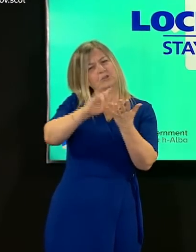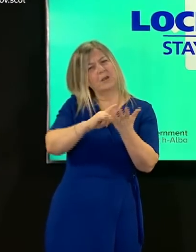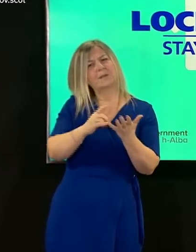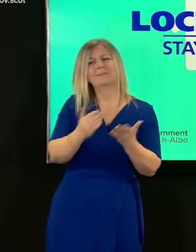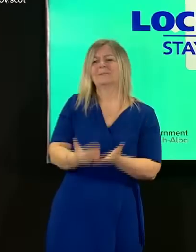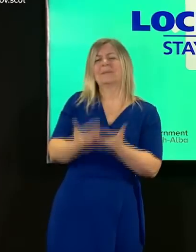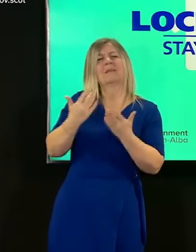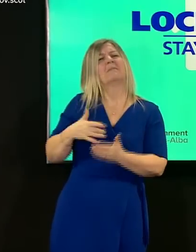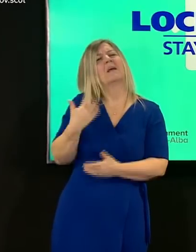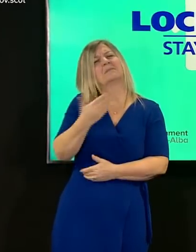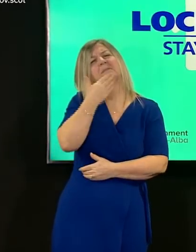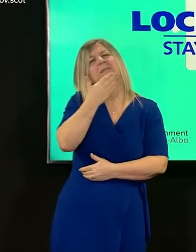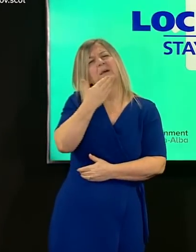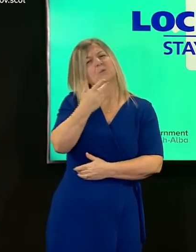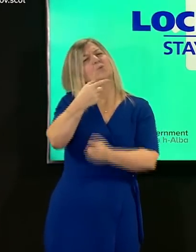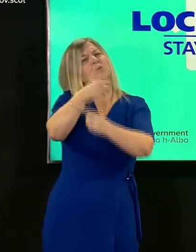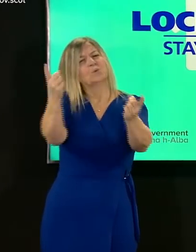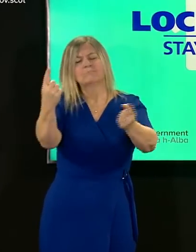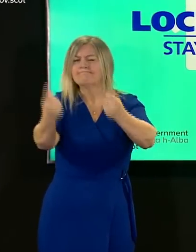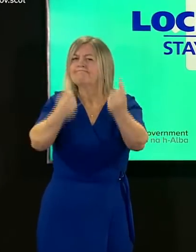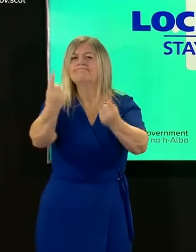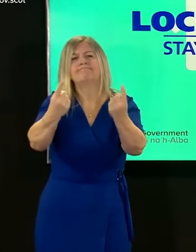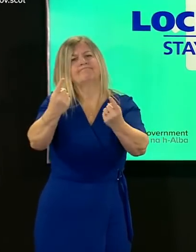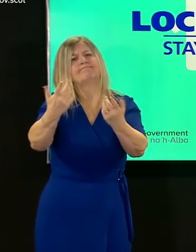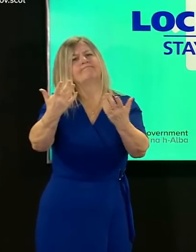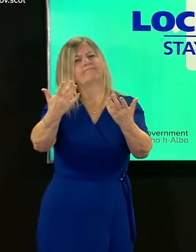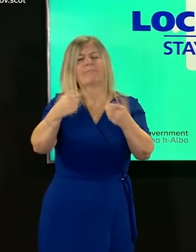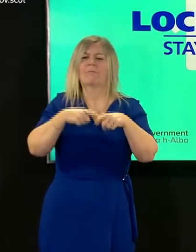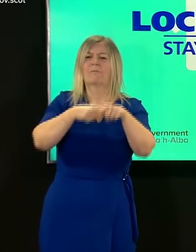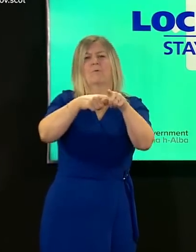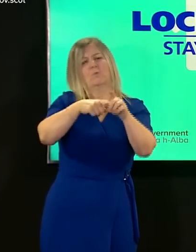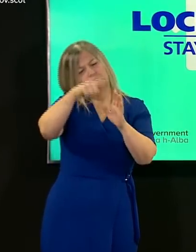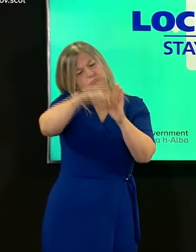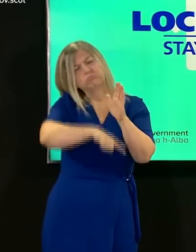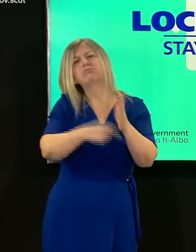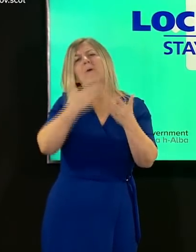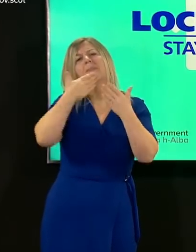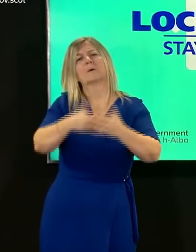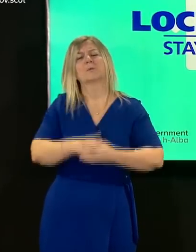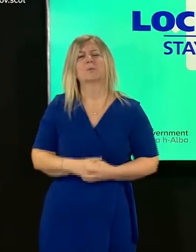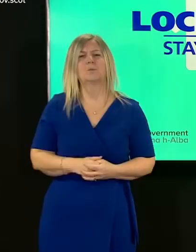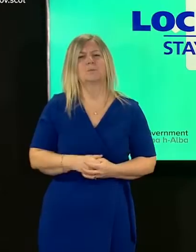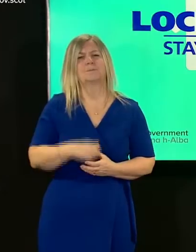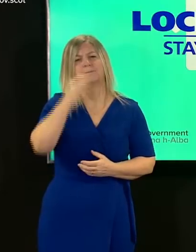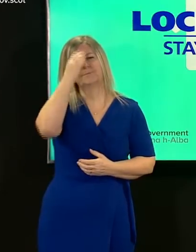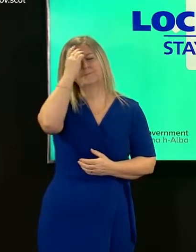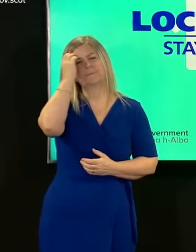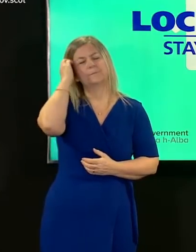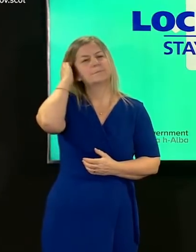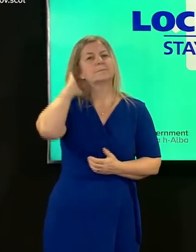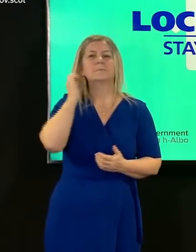and thank you every single one of you once again for doing just that now let's turn to